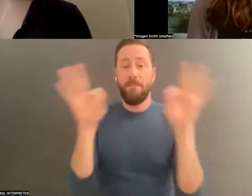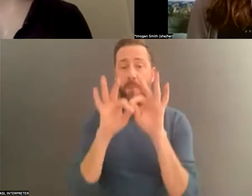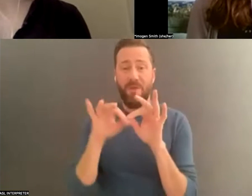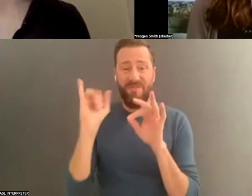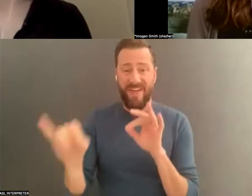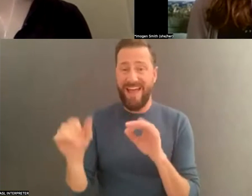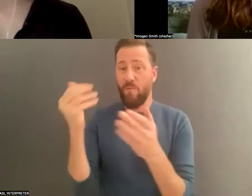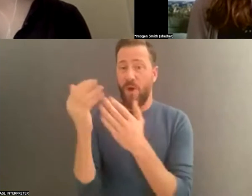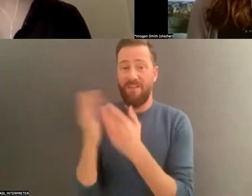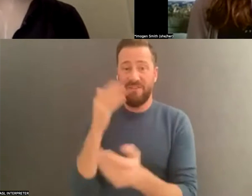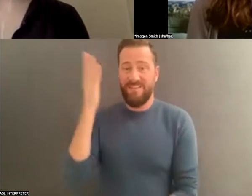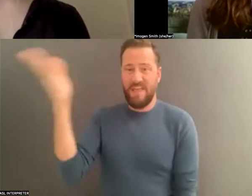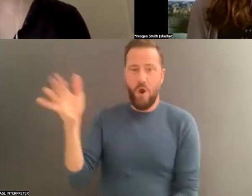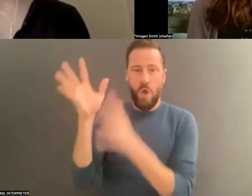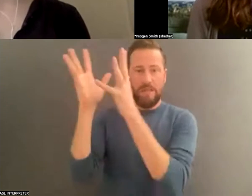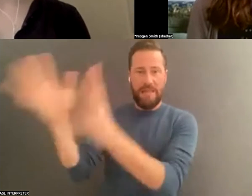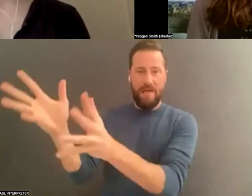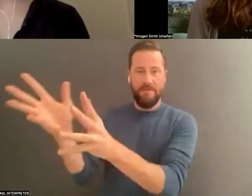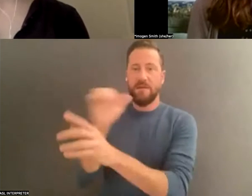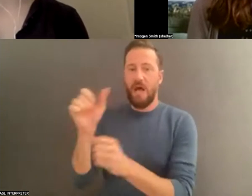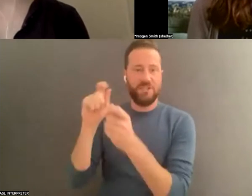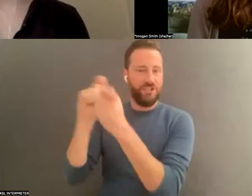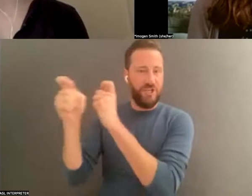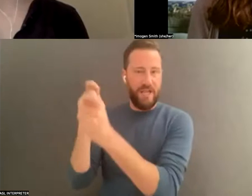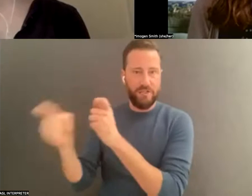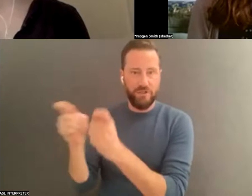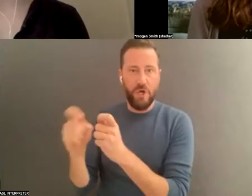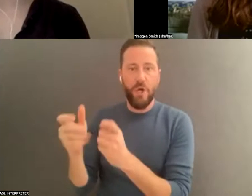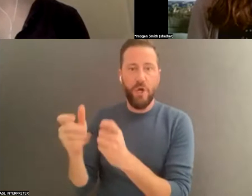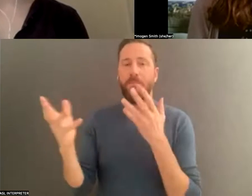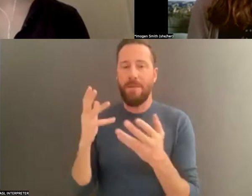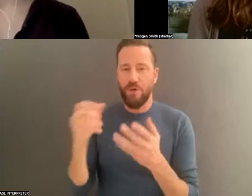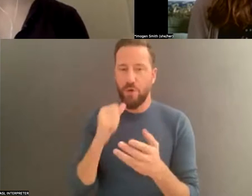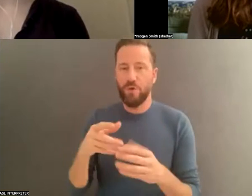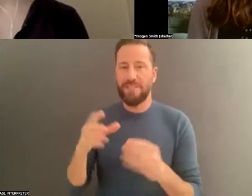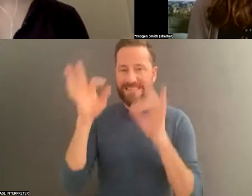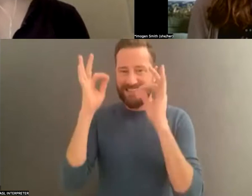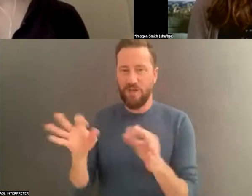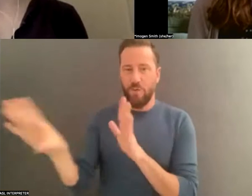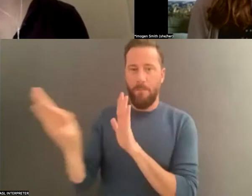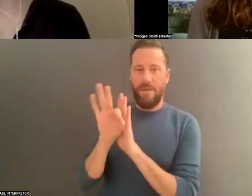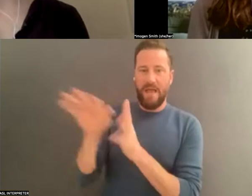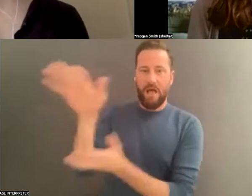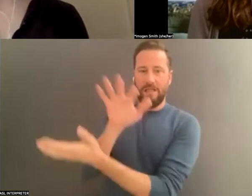you might want to go with a hard drive or some sort of cloud platform that isn't as but the for editing and sharing if you're